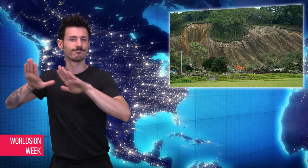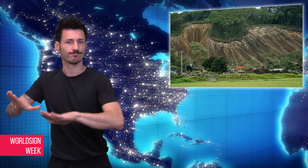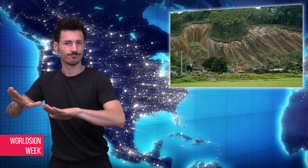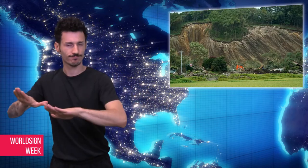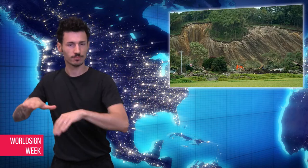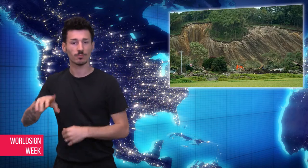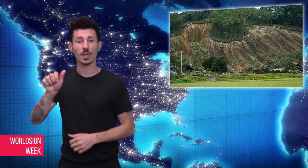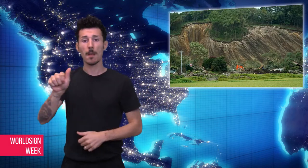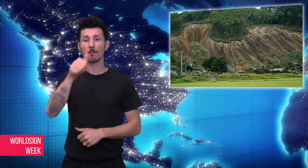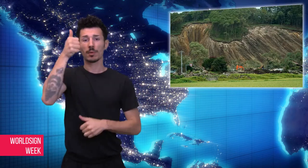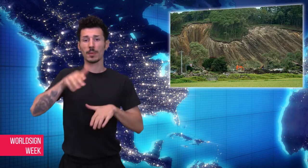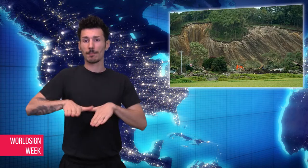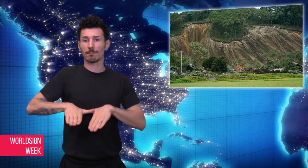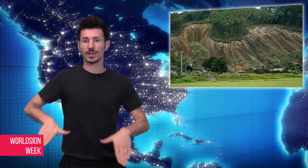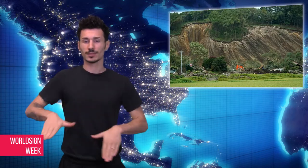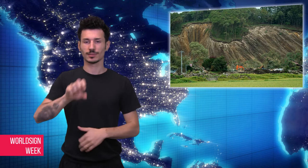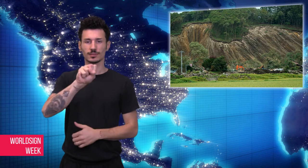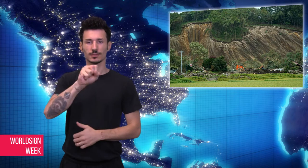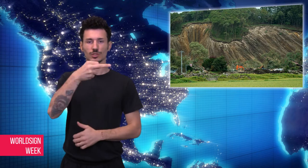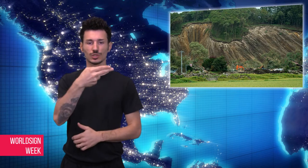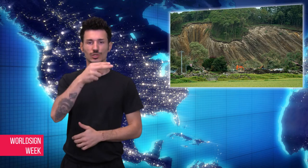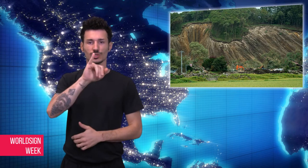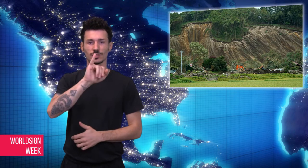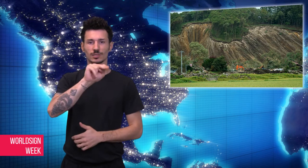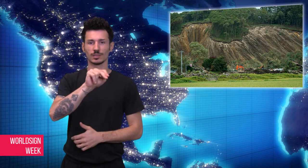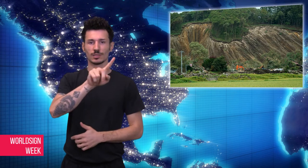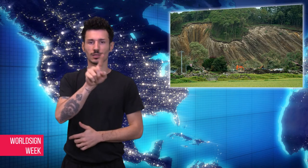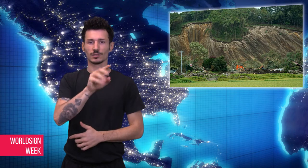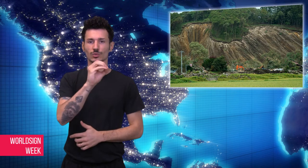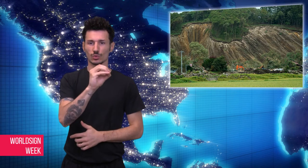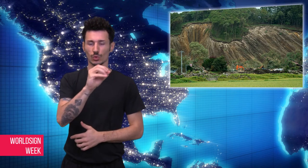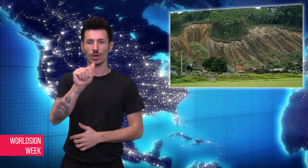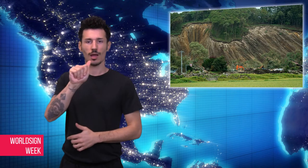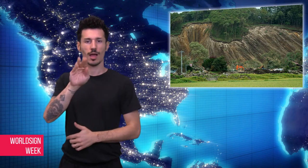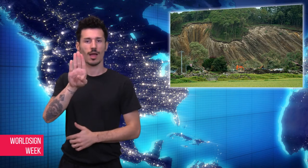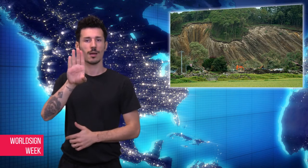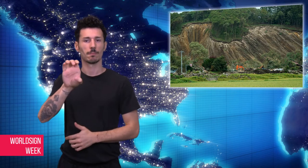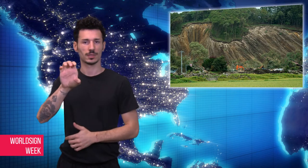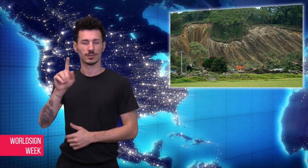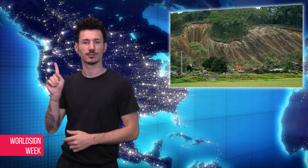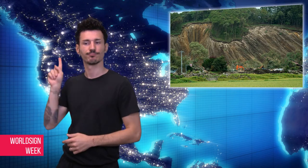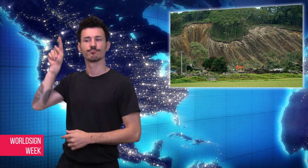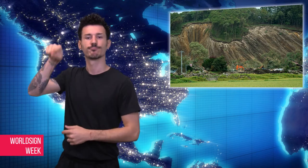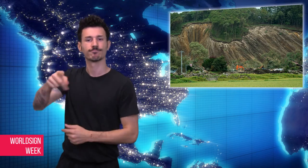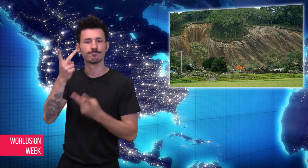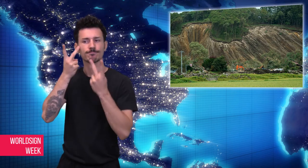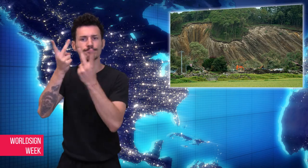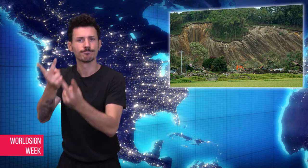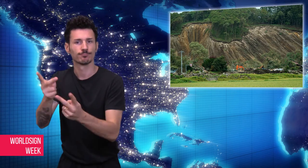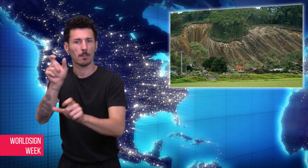victims staying in shelters. Some 16,600 civilians evacuated their